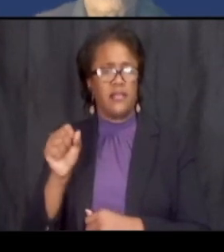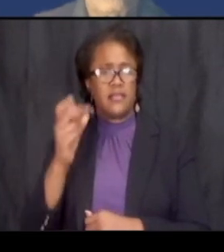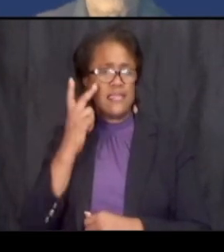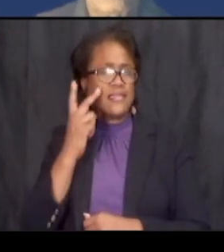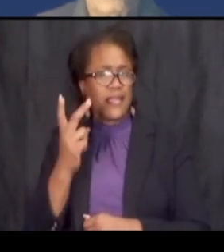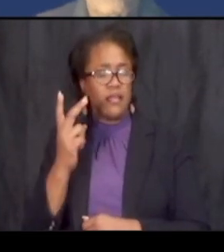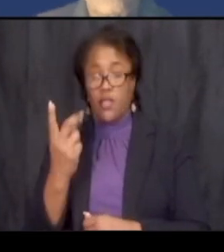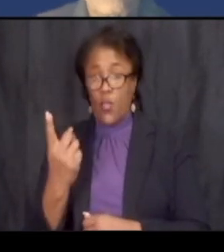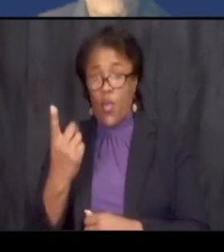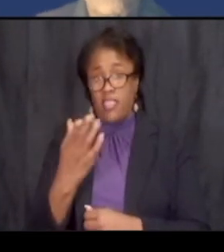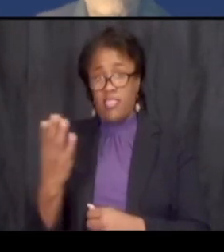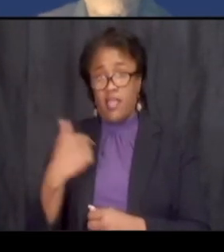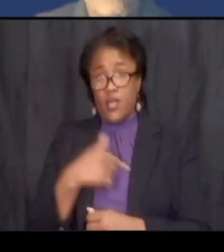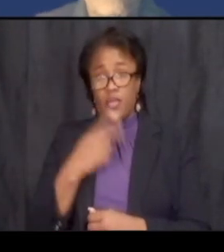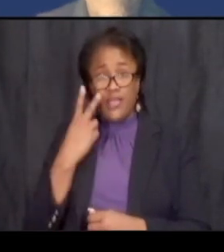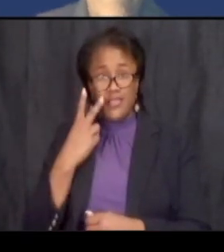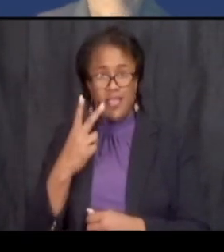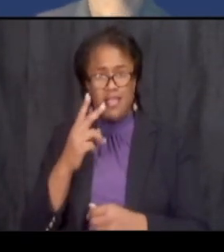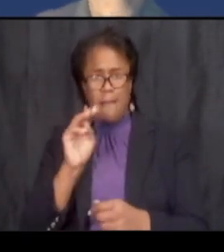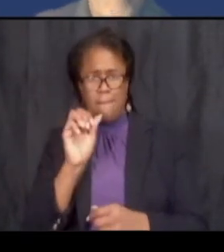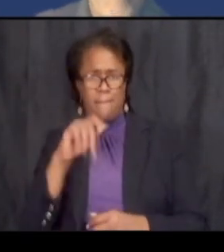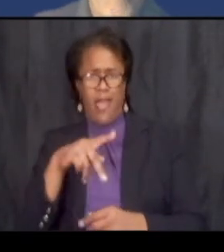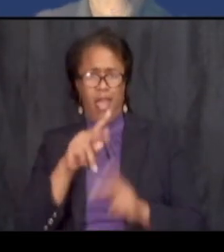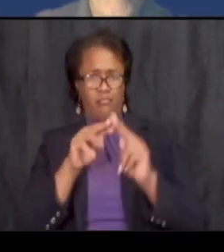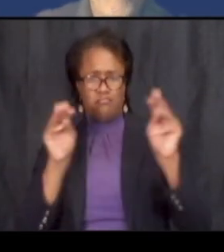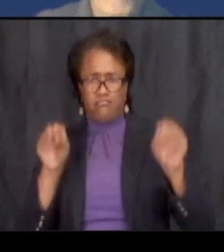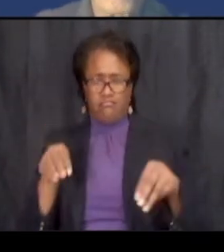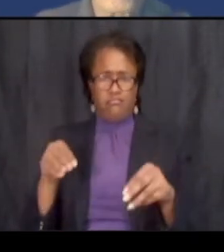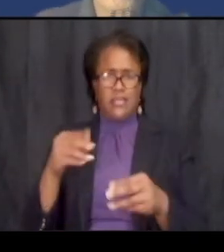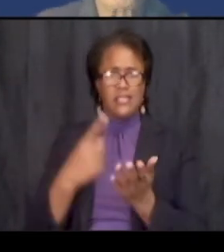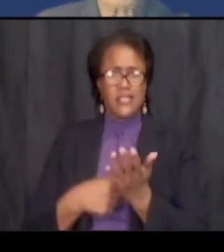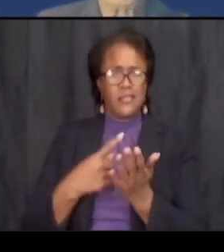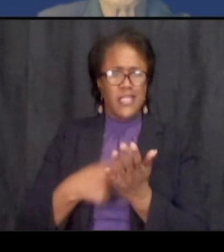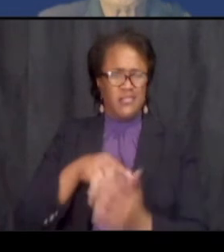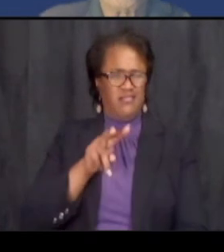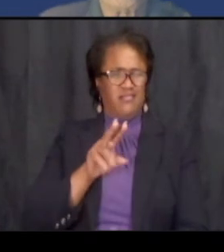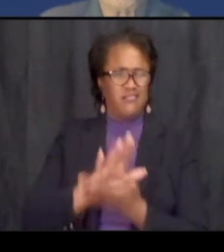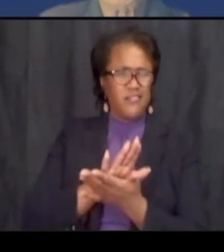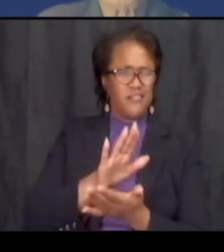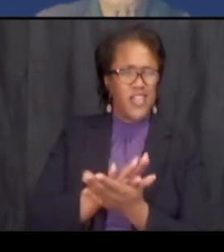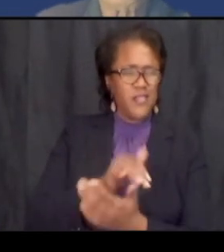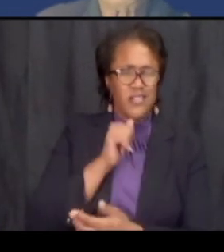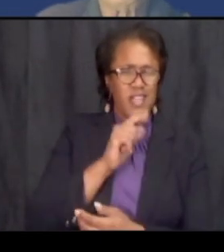one thing for us to see it on a map but sometimes seeing it on a map doesn't really give us